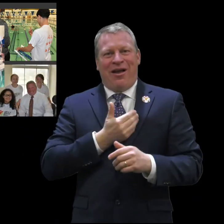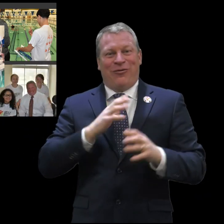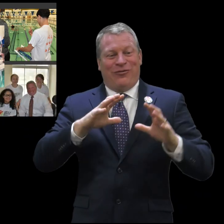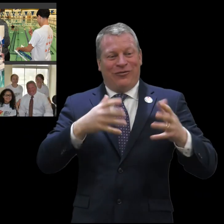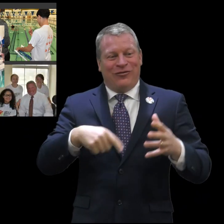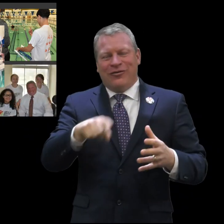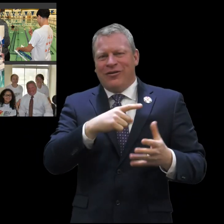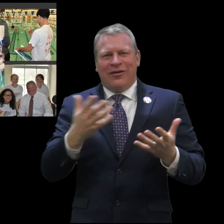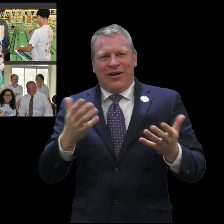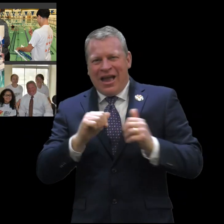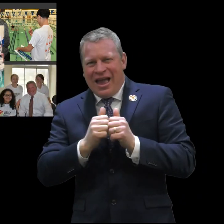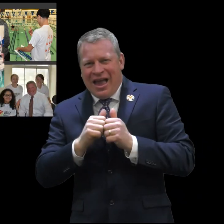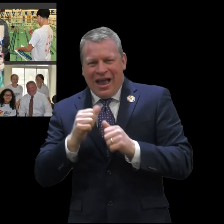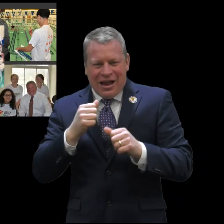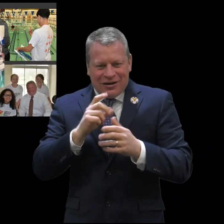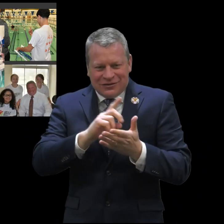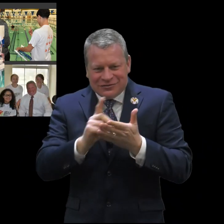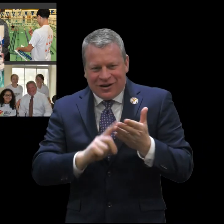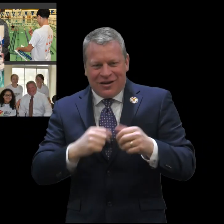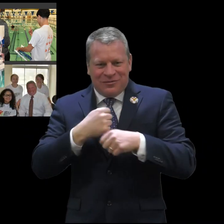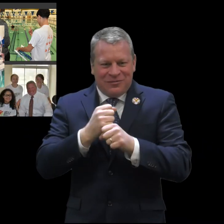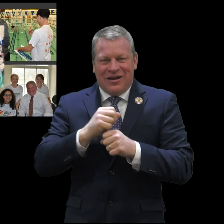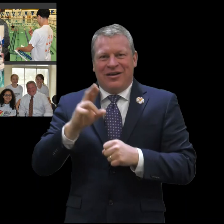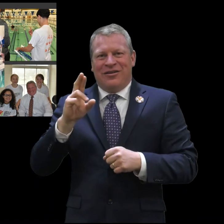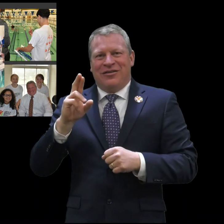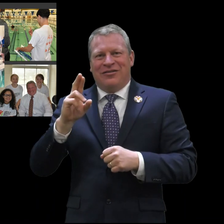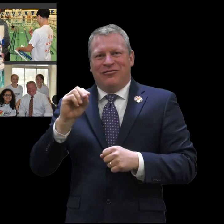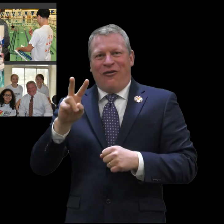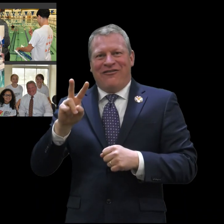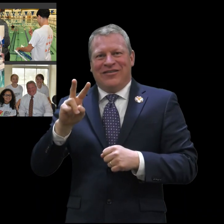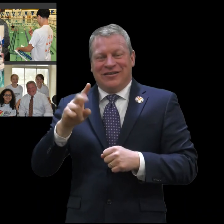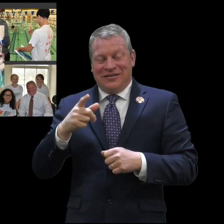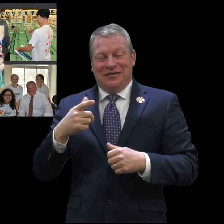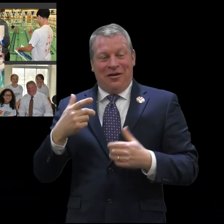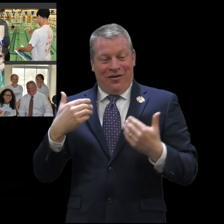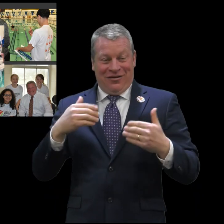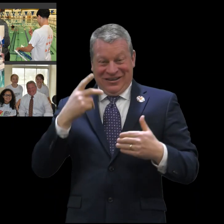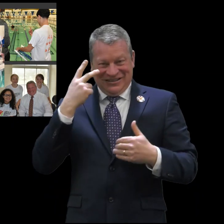school in Puerto Rico had sent students to ASD to work with our students to